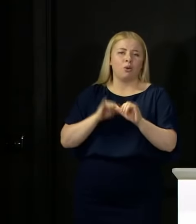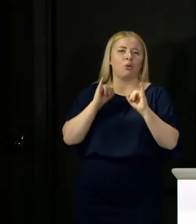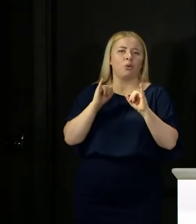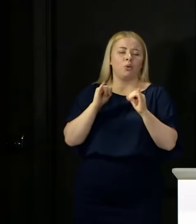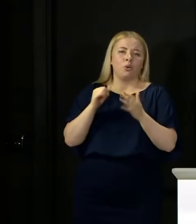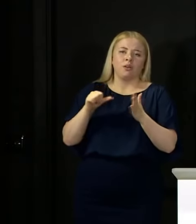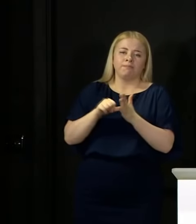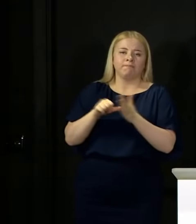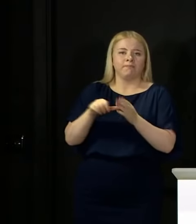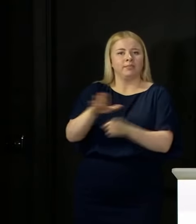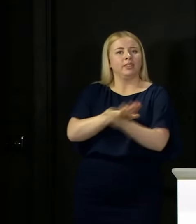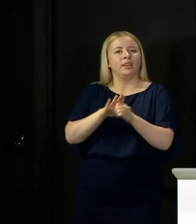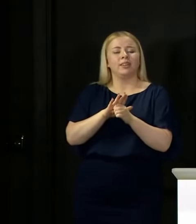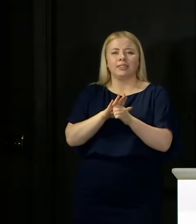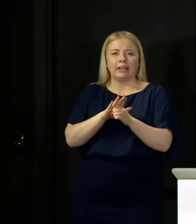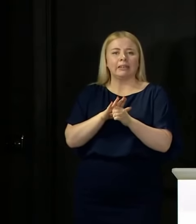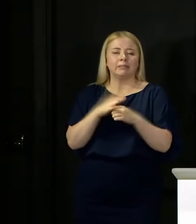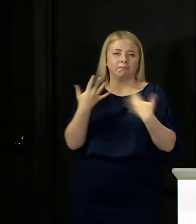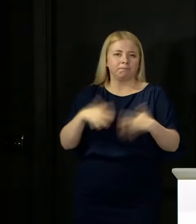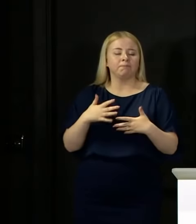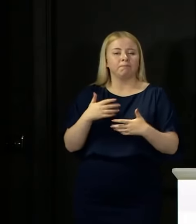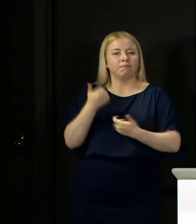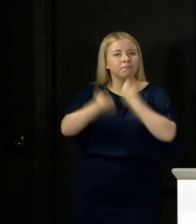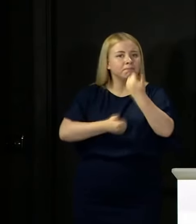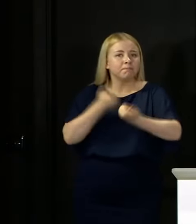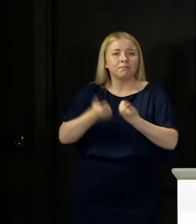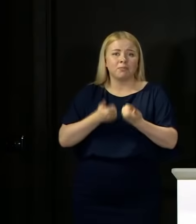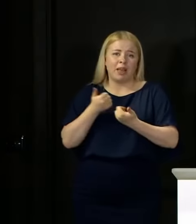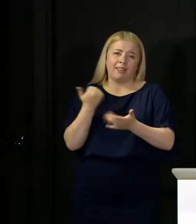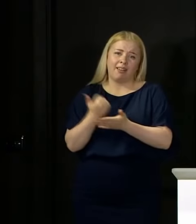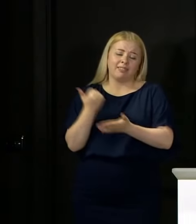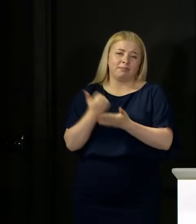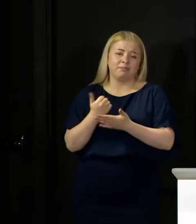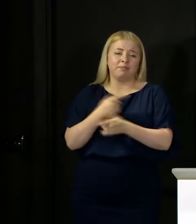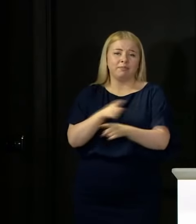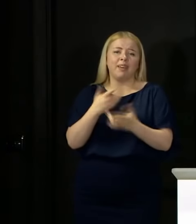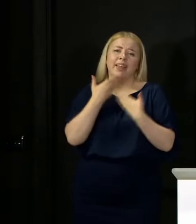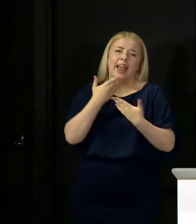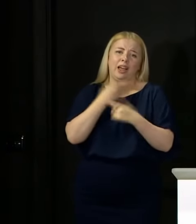And John and I just want to reiterate our well done and thanks to all of you for your